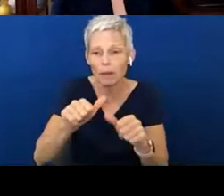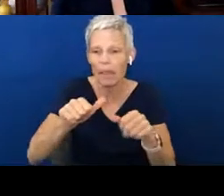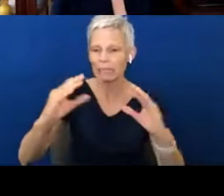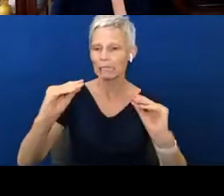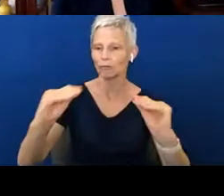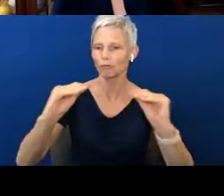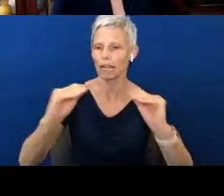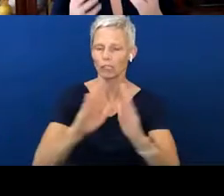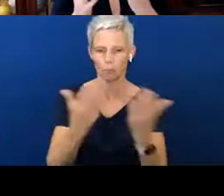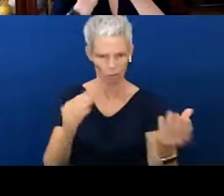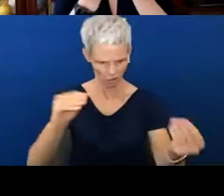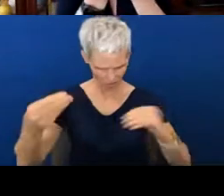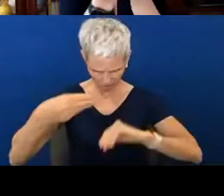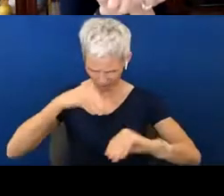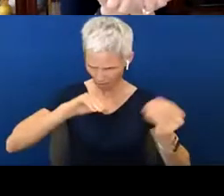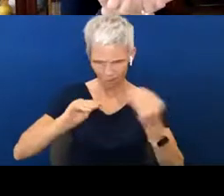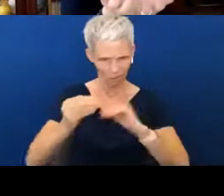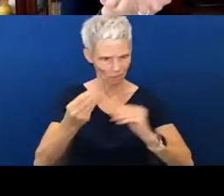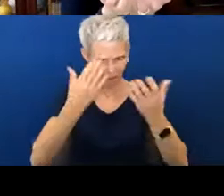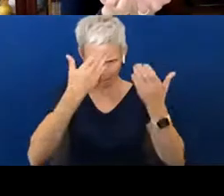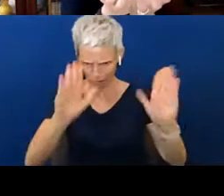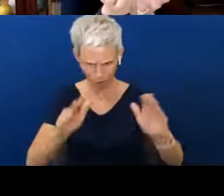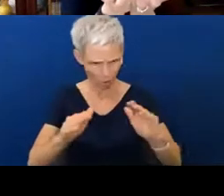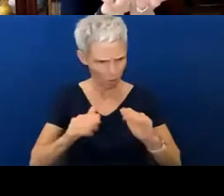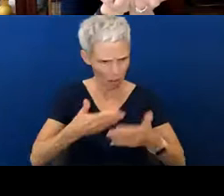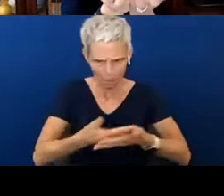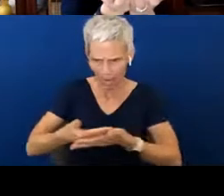I didn't know. I thought I needed to hand my baby over to a professional,